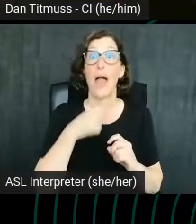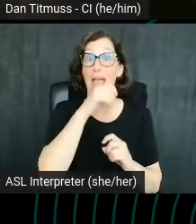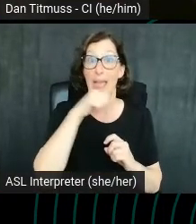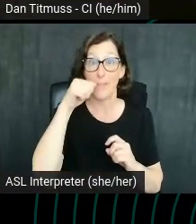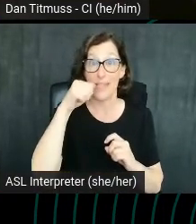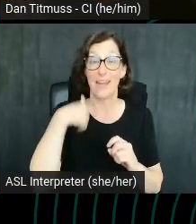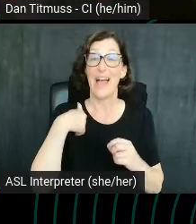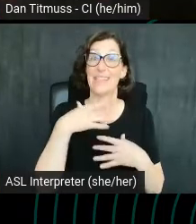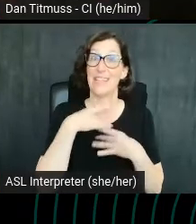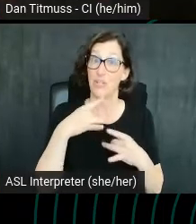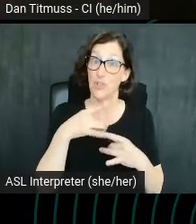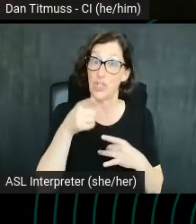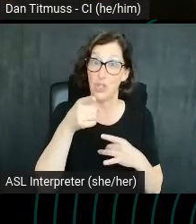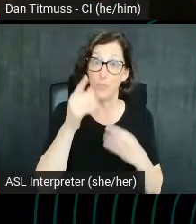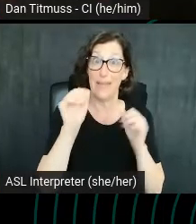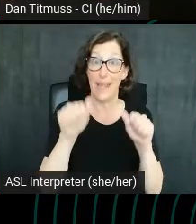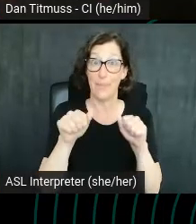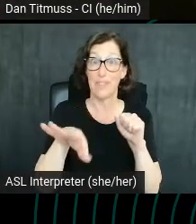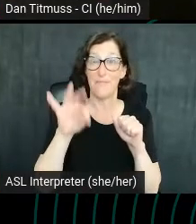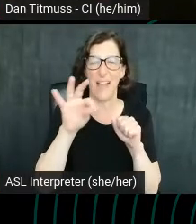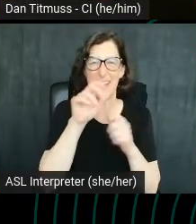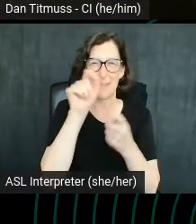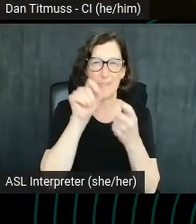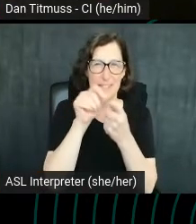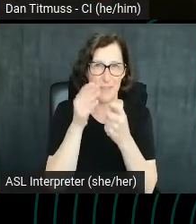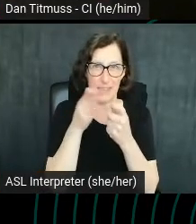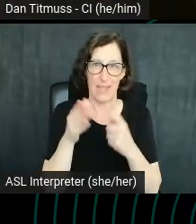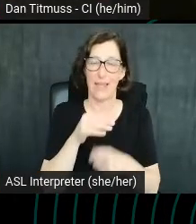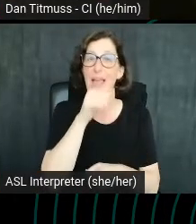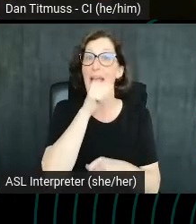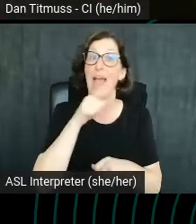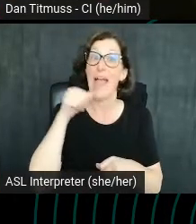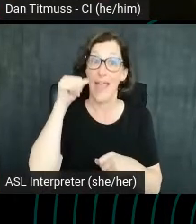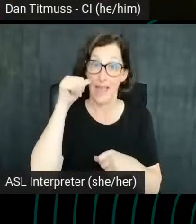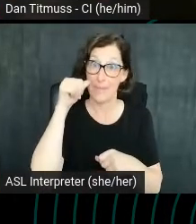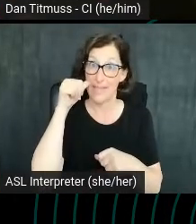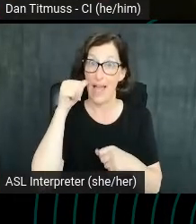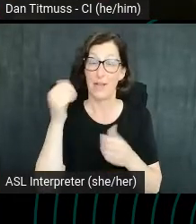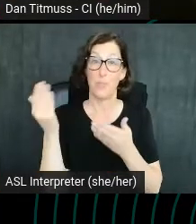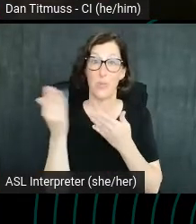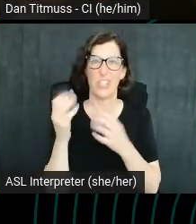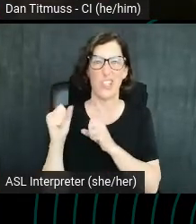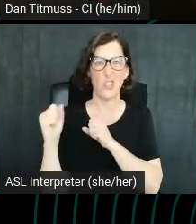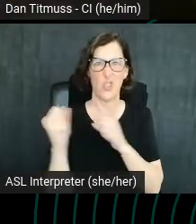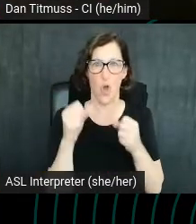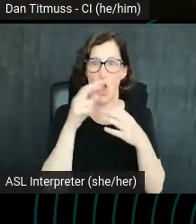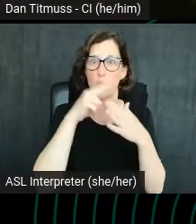this very strange thing. You know, here, Amazon has delivered really strong results. Relevant results.